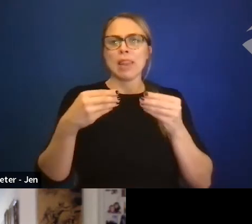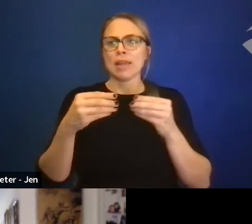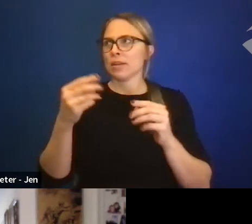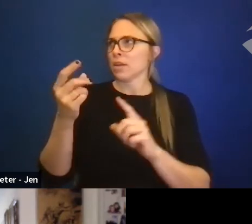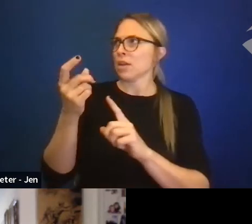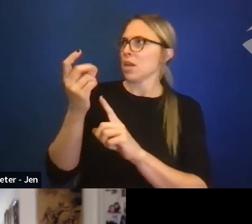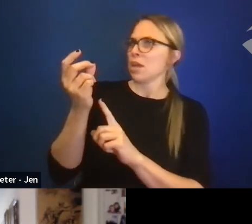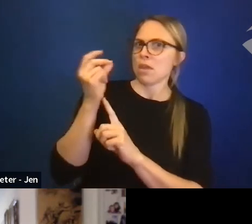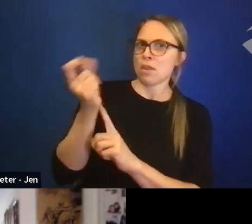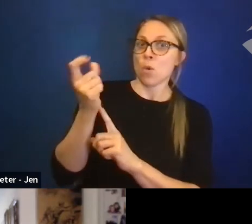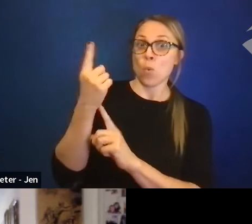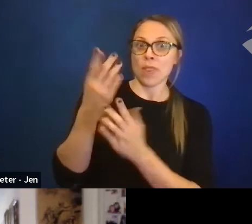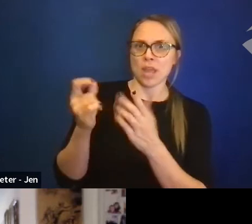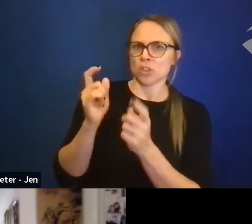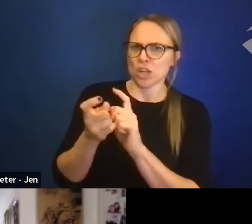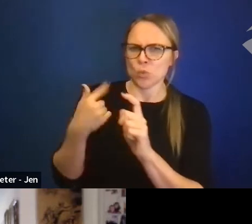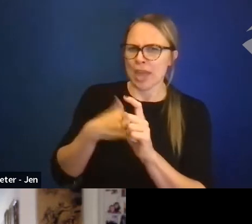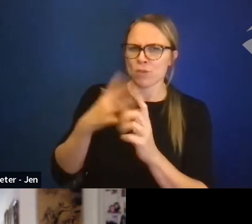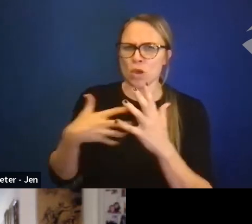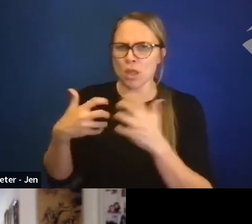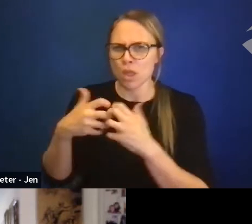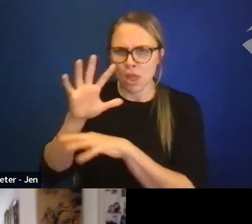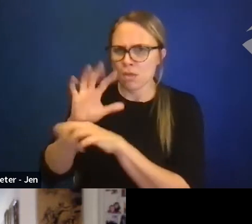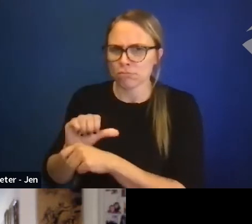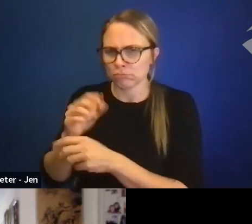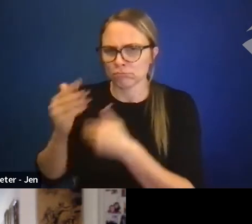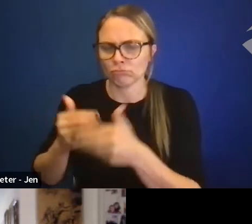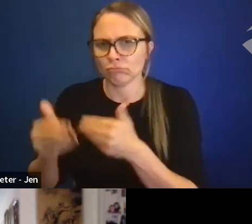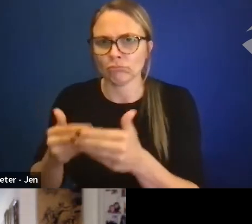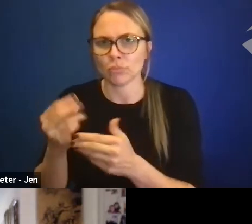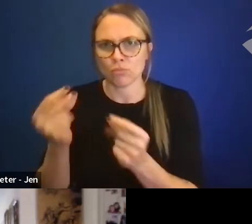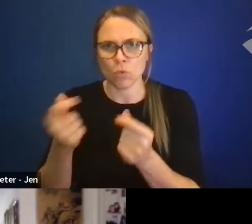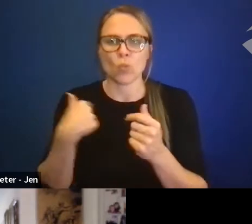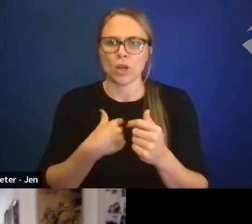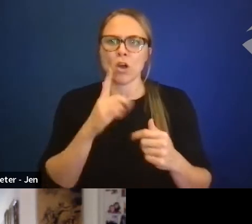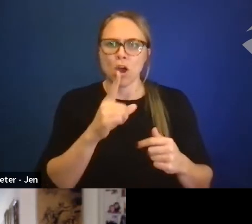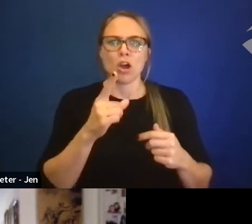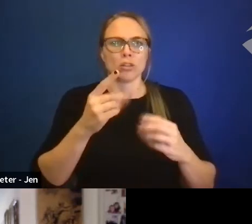in some of the daily activities that we're involved with. Okay, thank you.